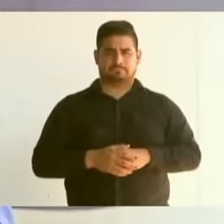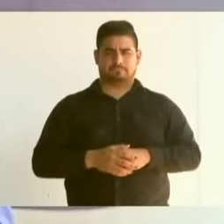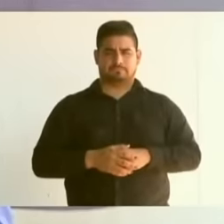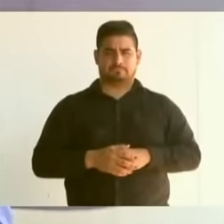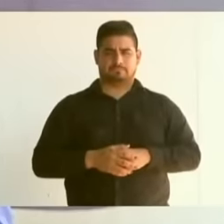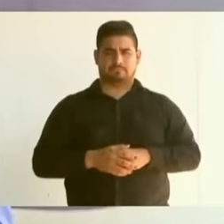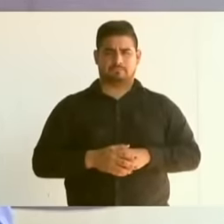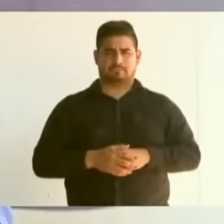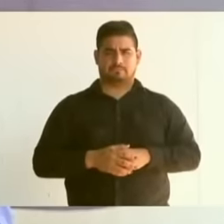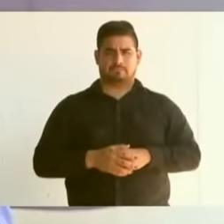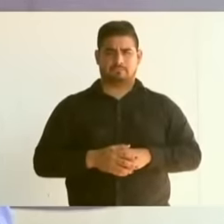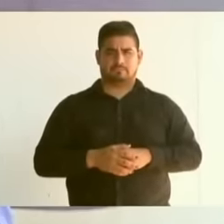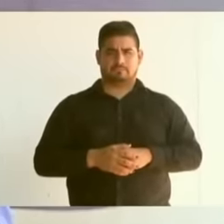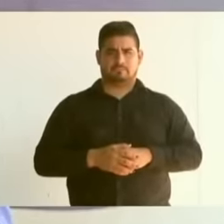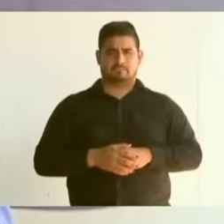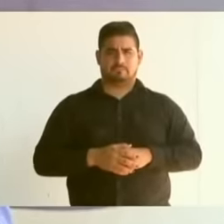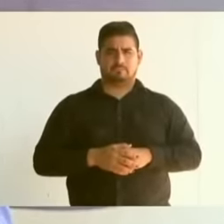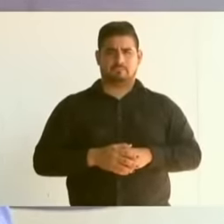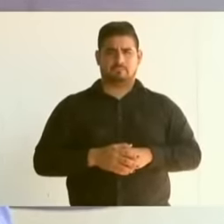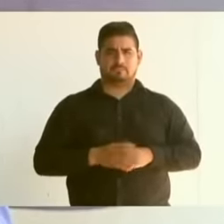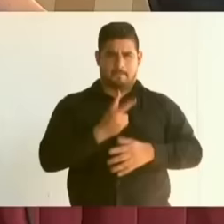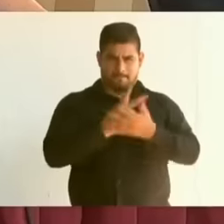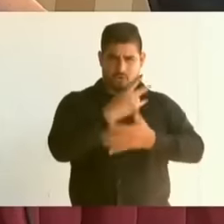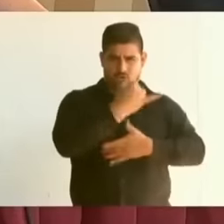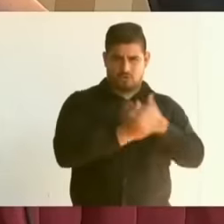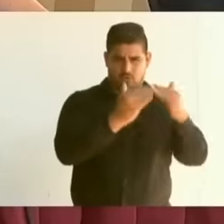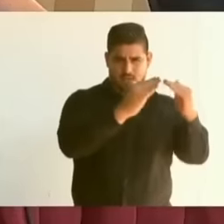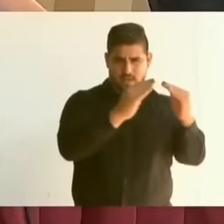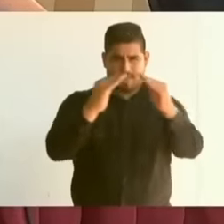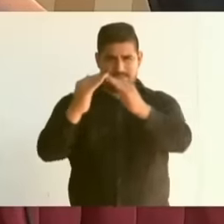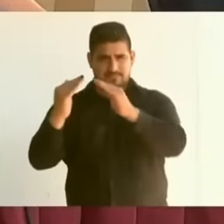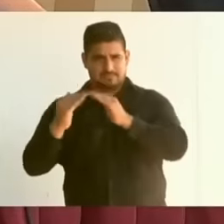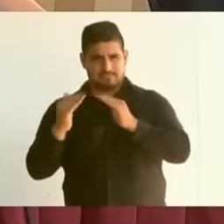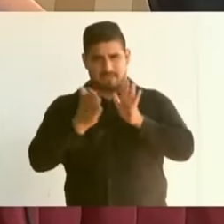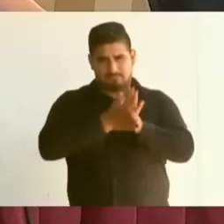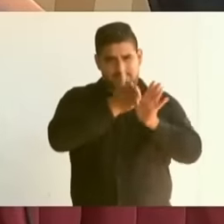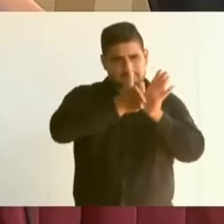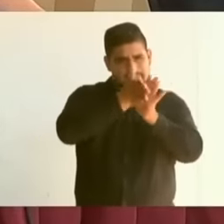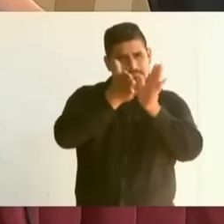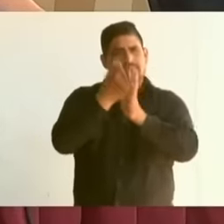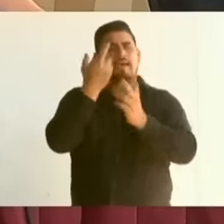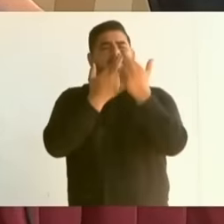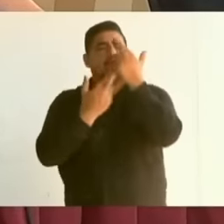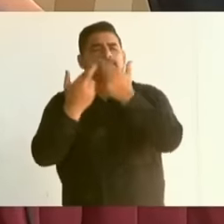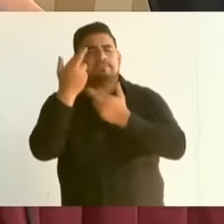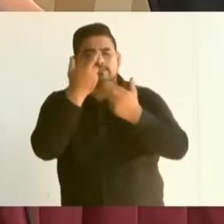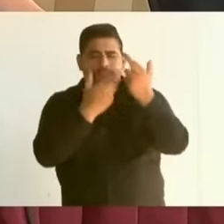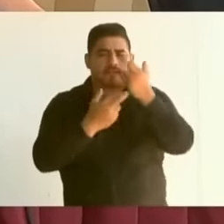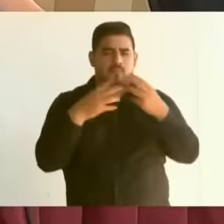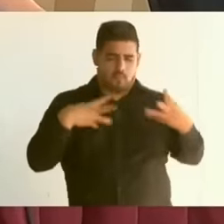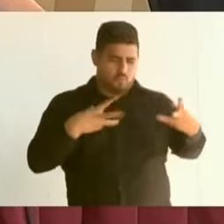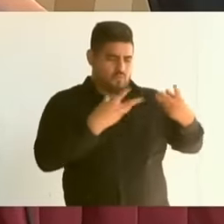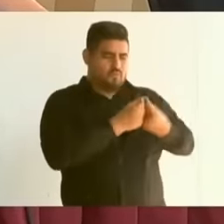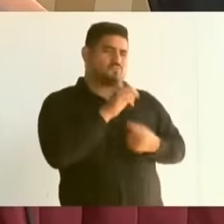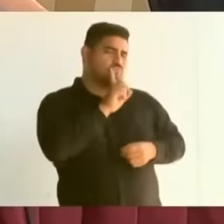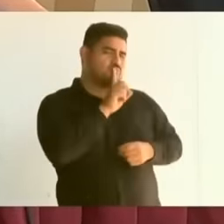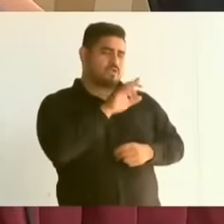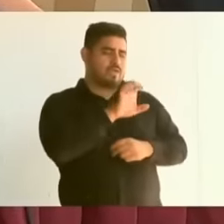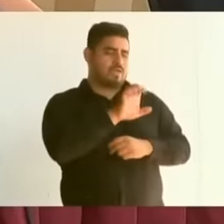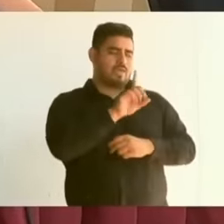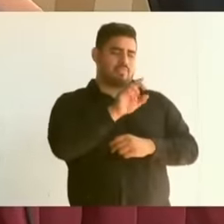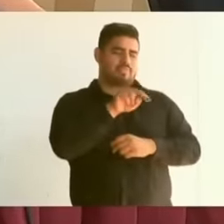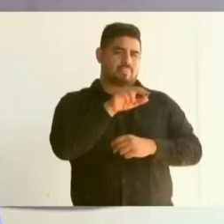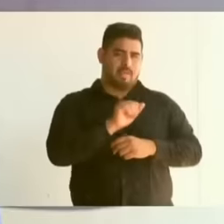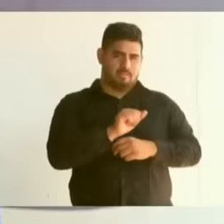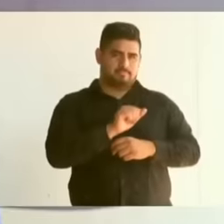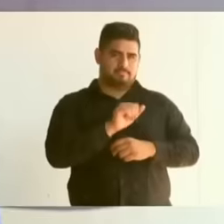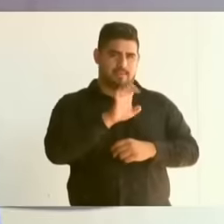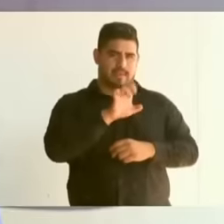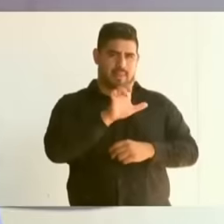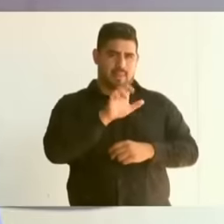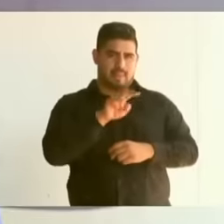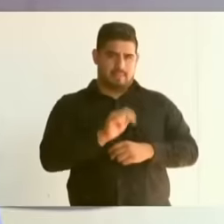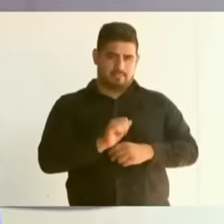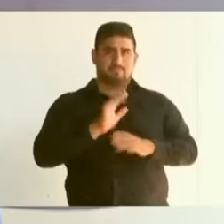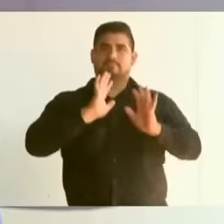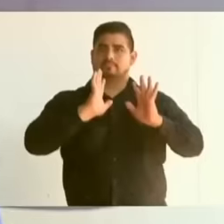all the housing projects that are being built with etna and that